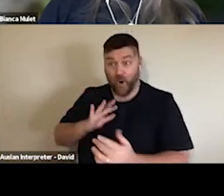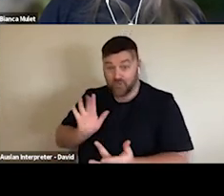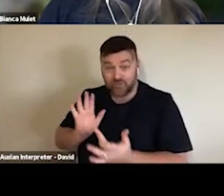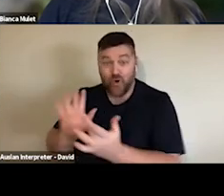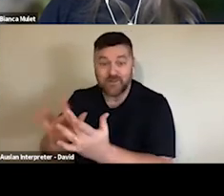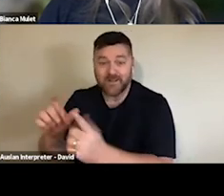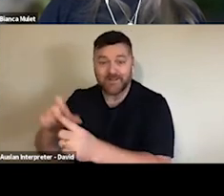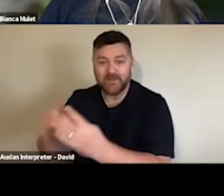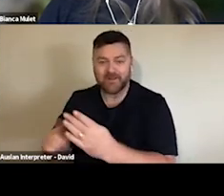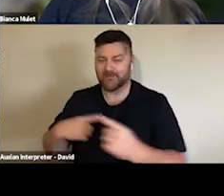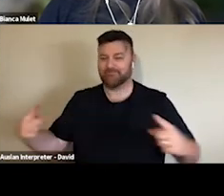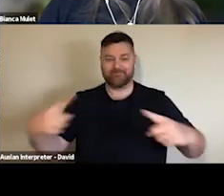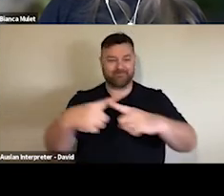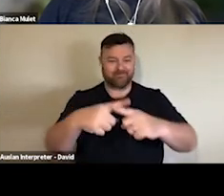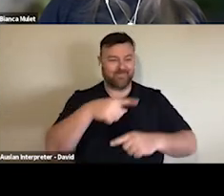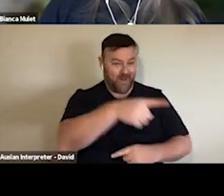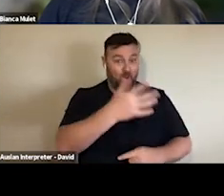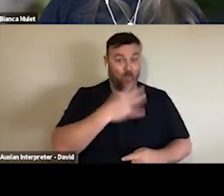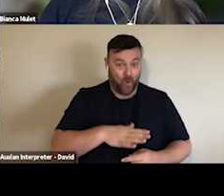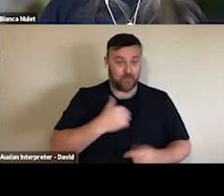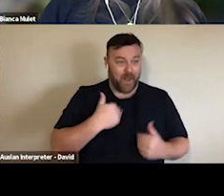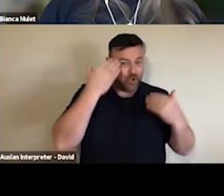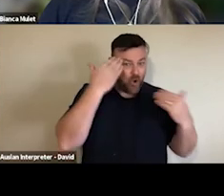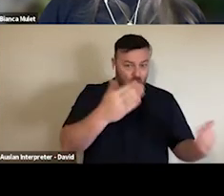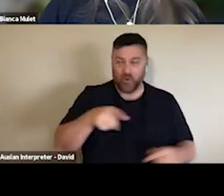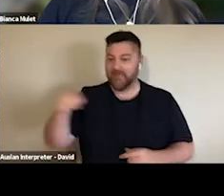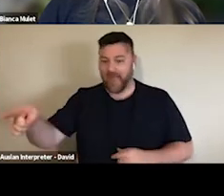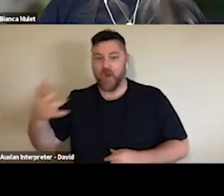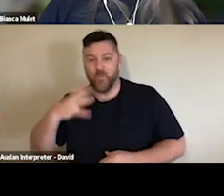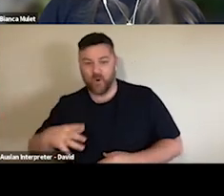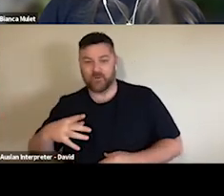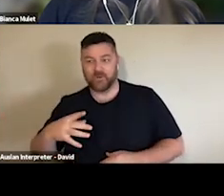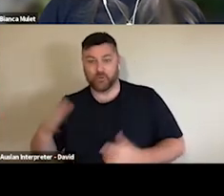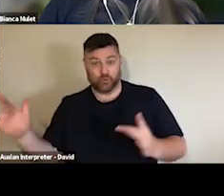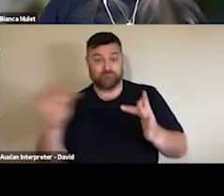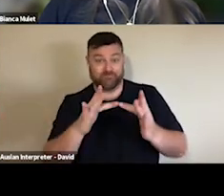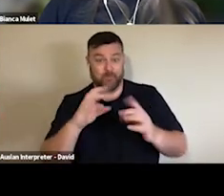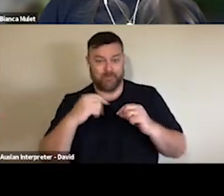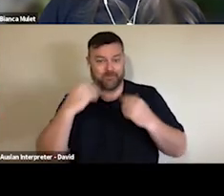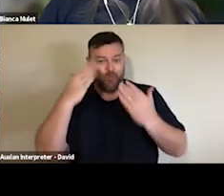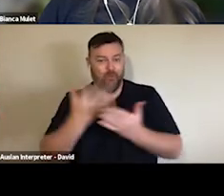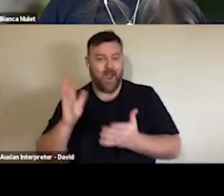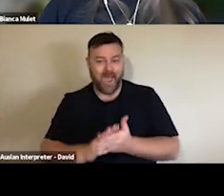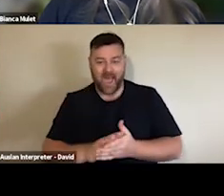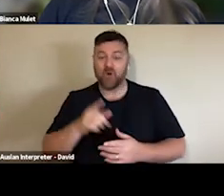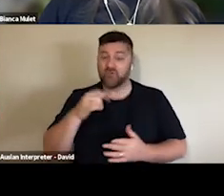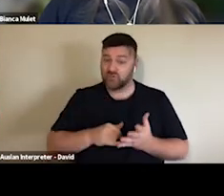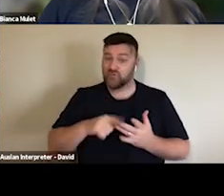What I took away from that conversation with Stuart, and I heard a colleague of his saying